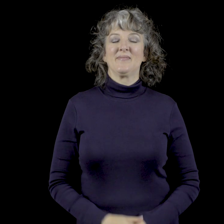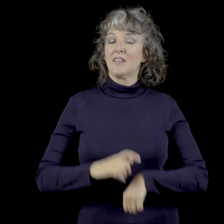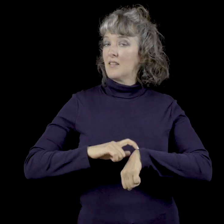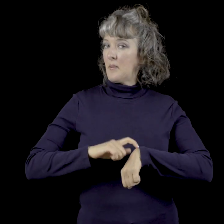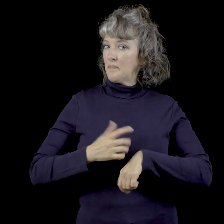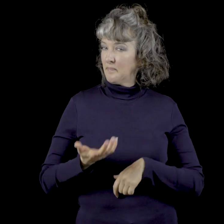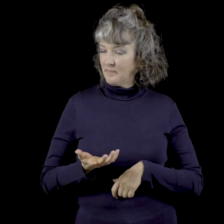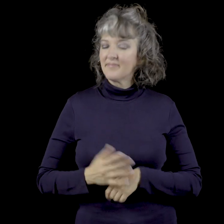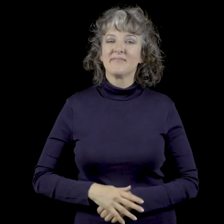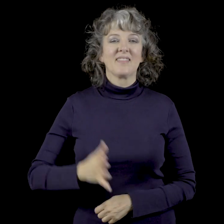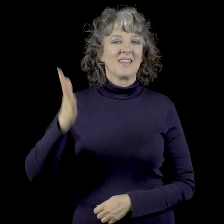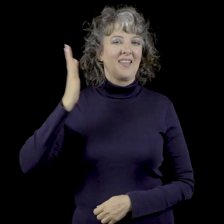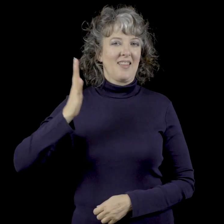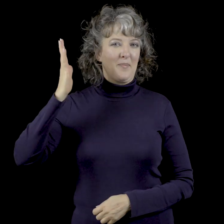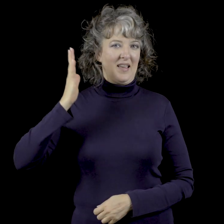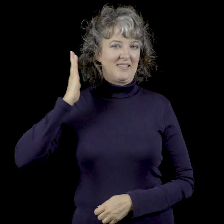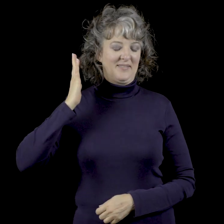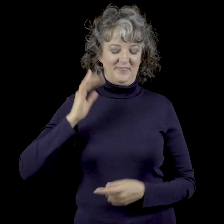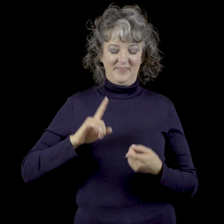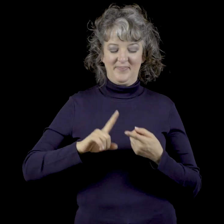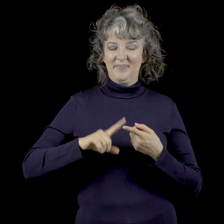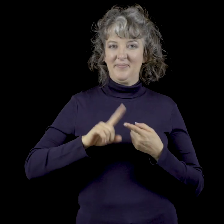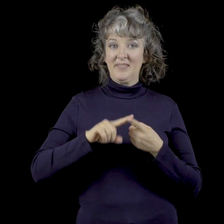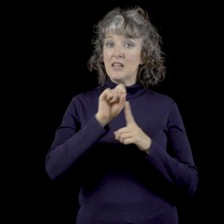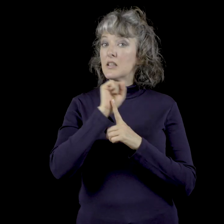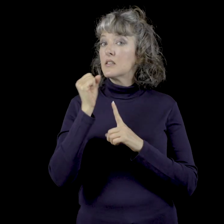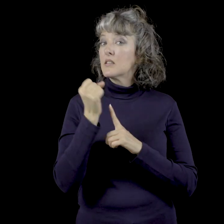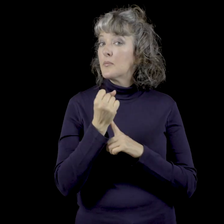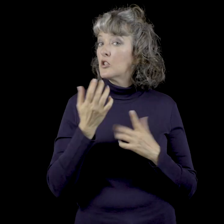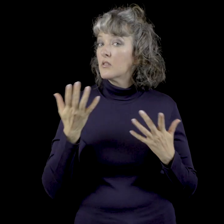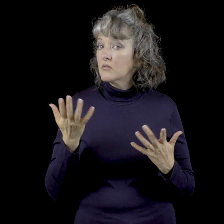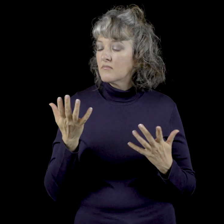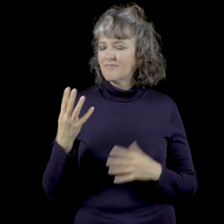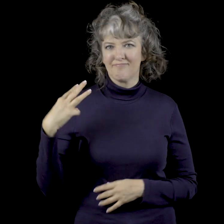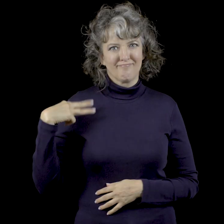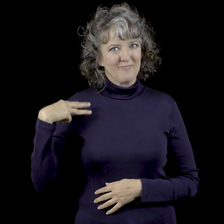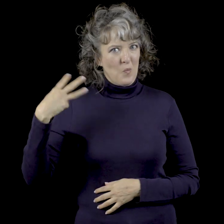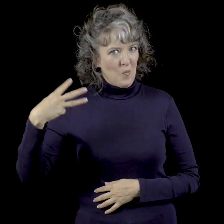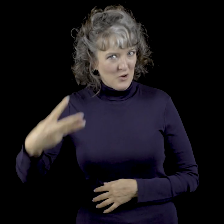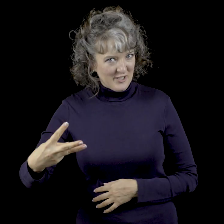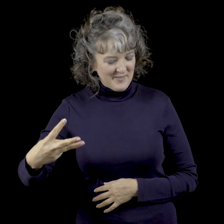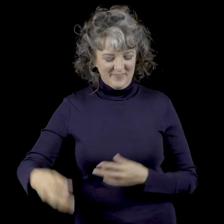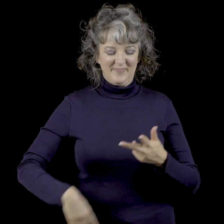When is our occasion? Previously. The case is the man himself George Washington.